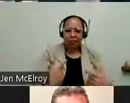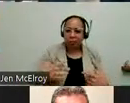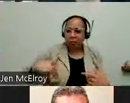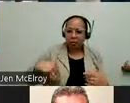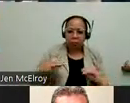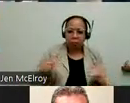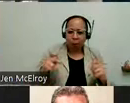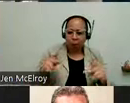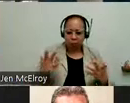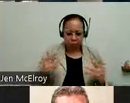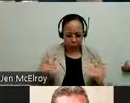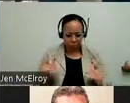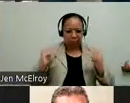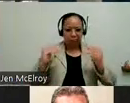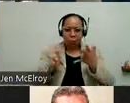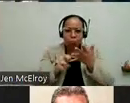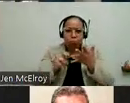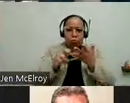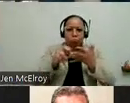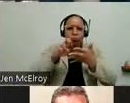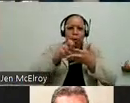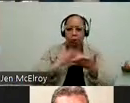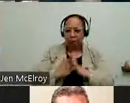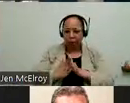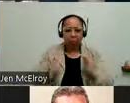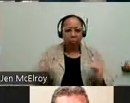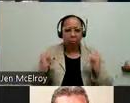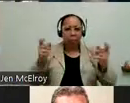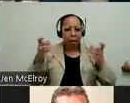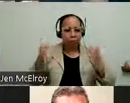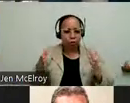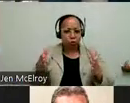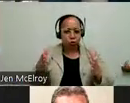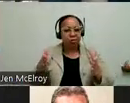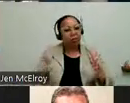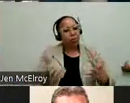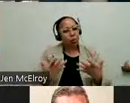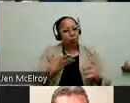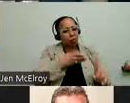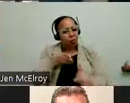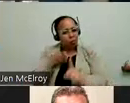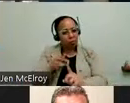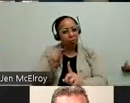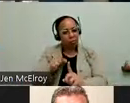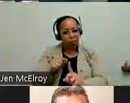promoted or to be a manager. So we really want to be able to work